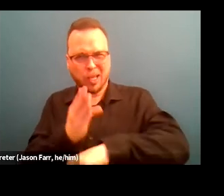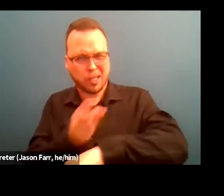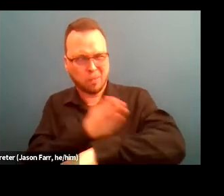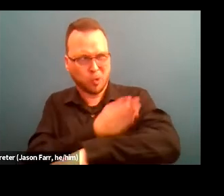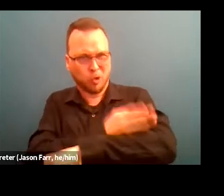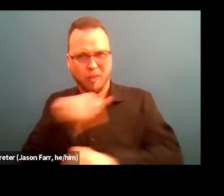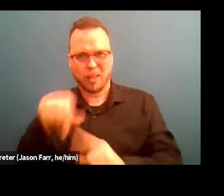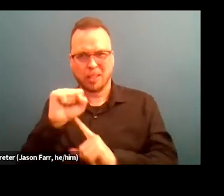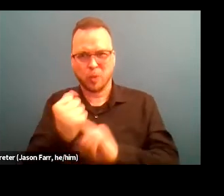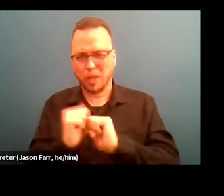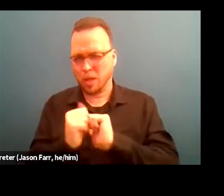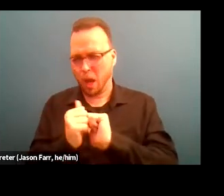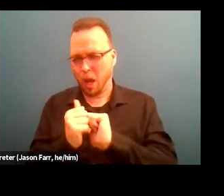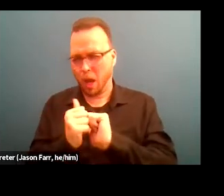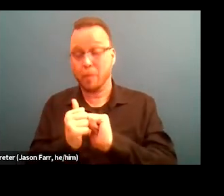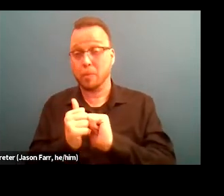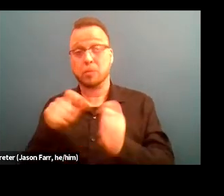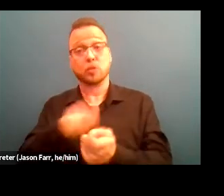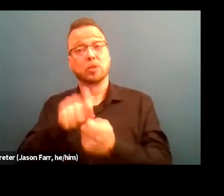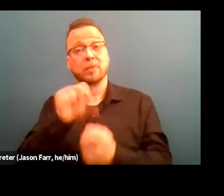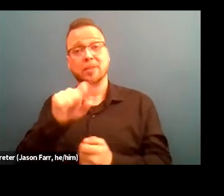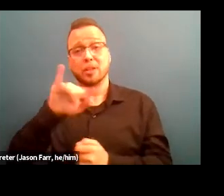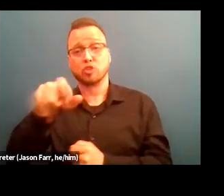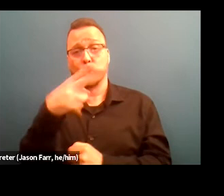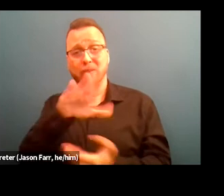and specifically at St. Joseph's Center, it's forced us to really look at